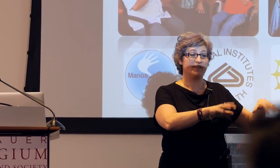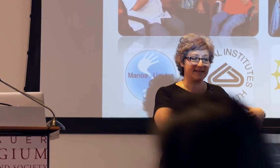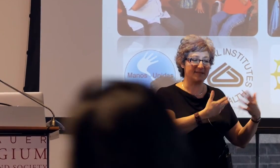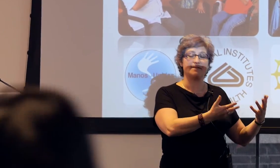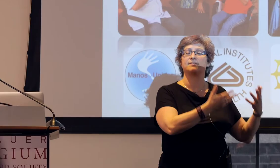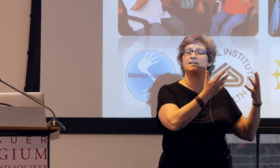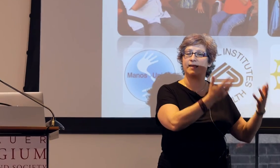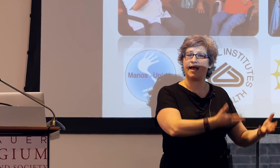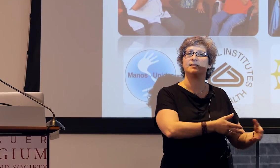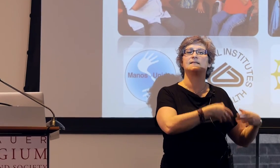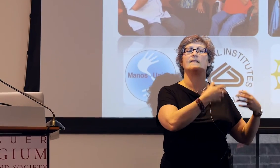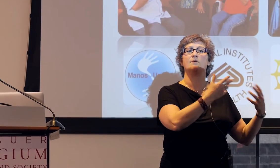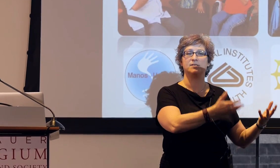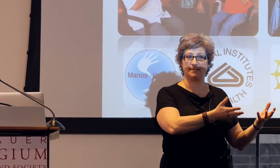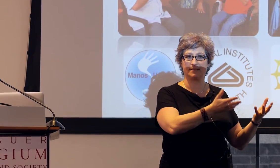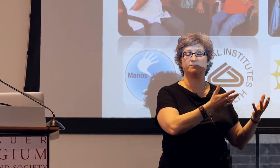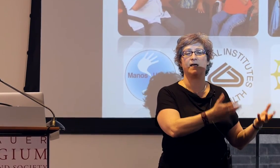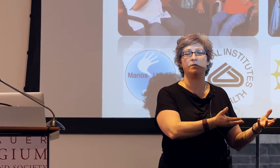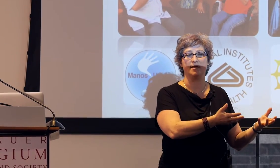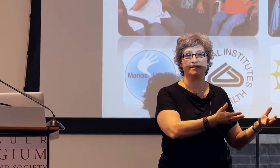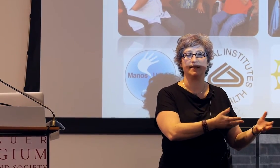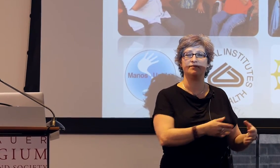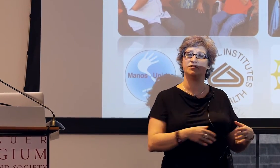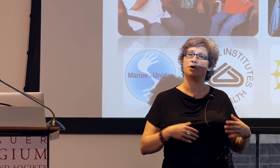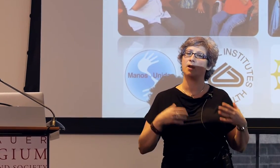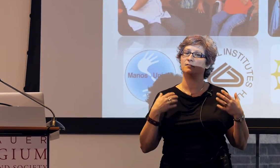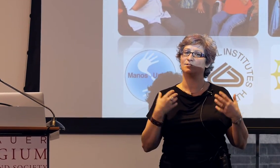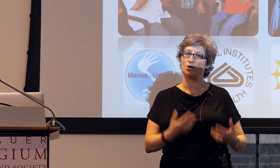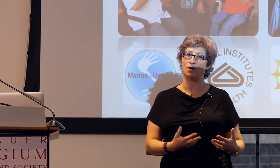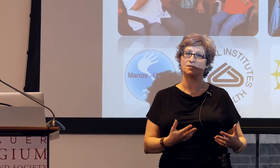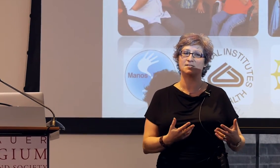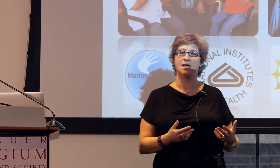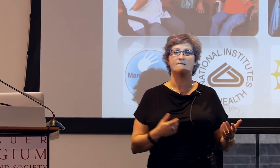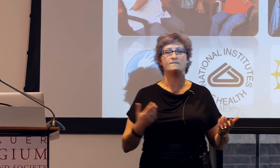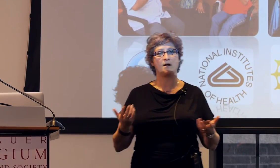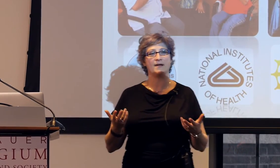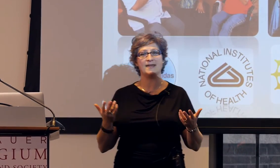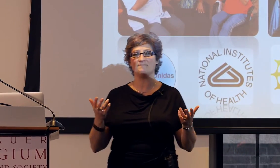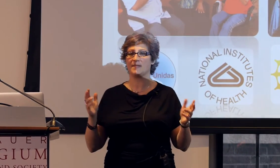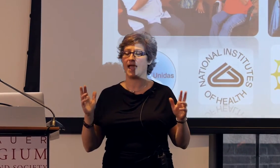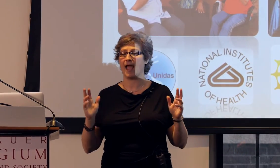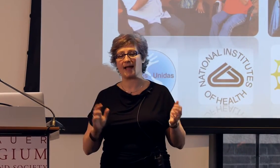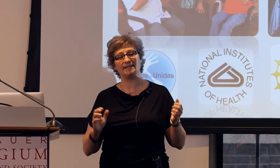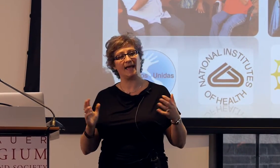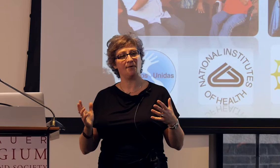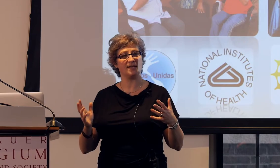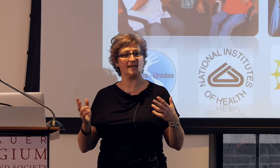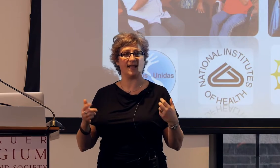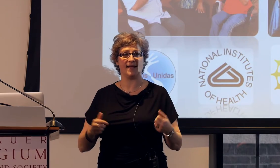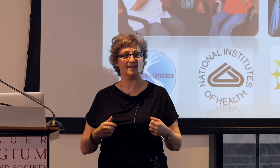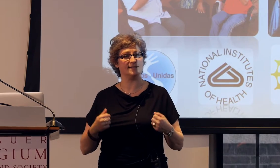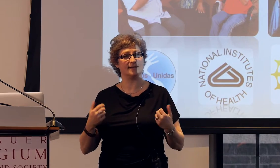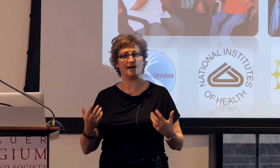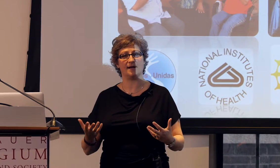reflects the fact that that is a linguistic development, even though it looks very acty-outy and kind of more